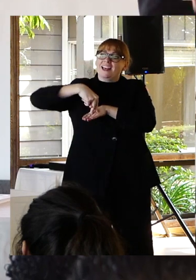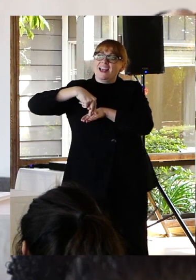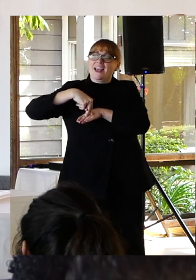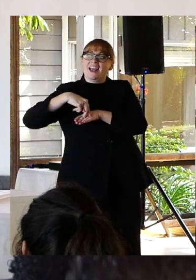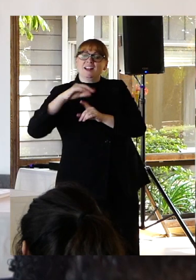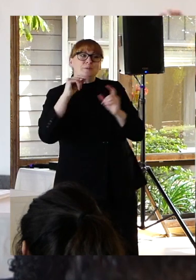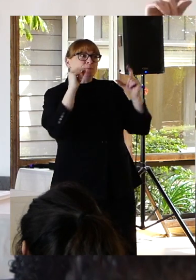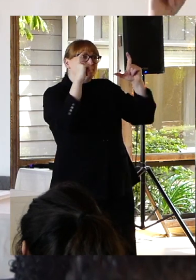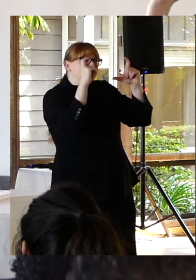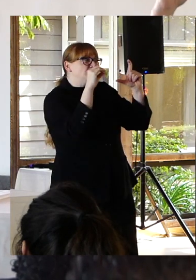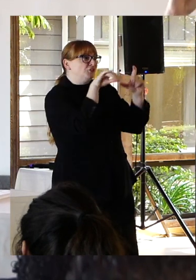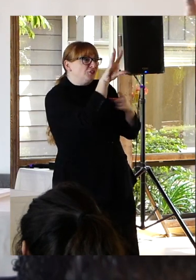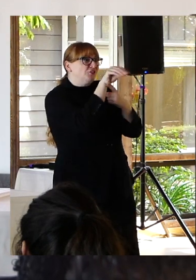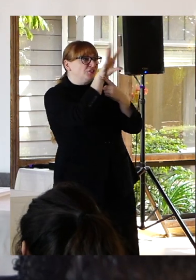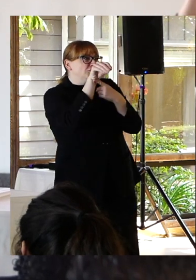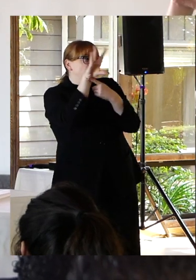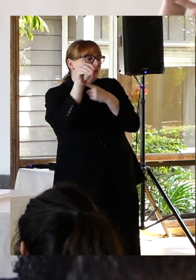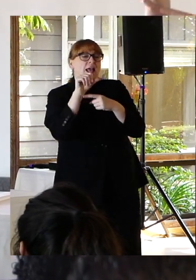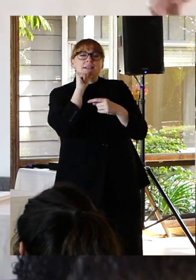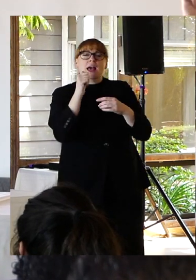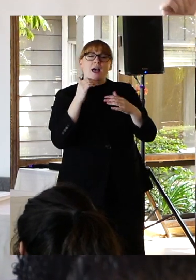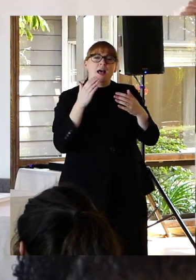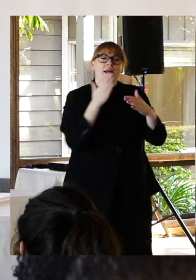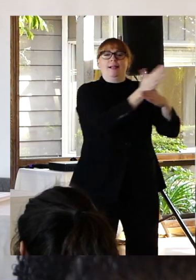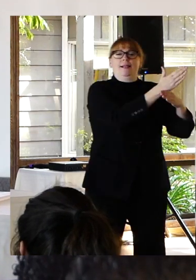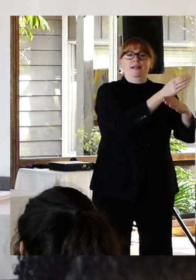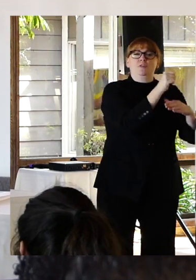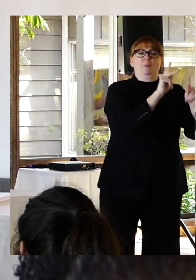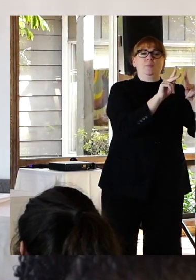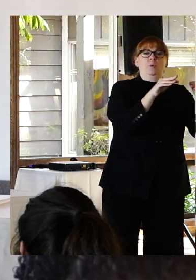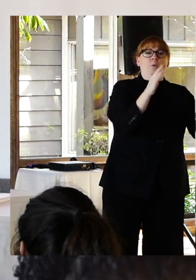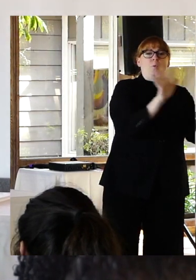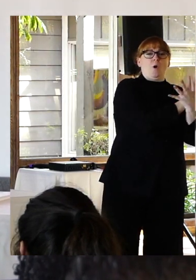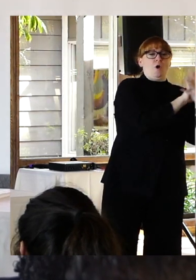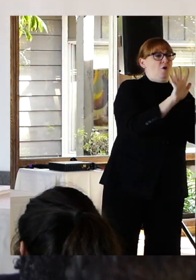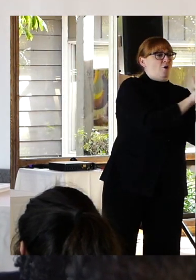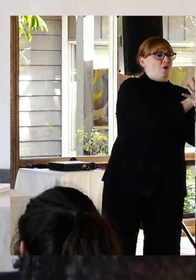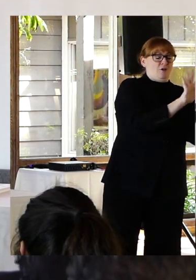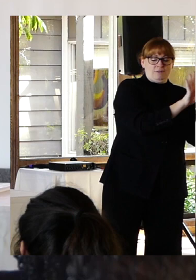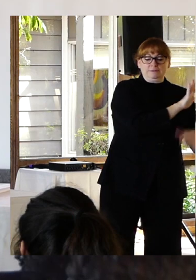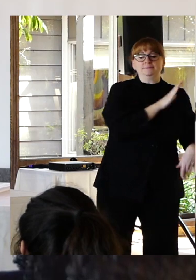and without impeding the flow of pedestrian traffic. traffic And I sat there.